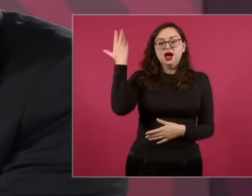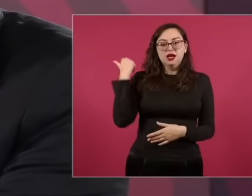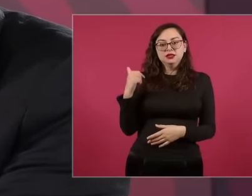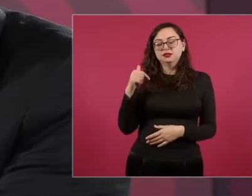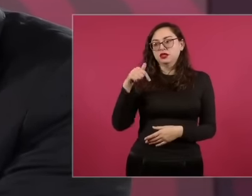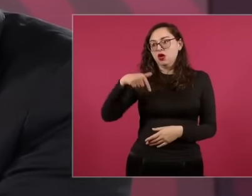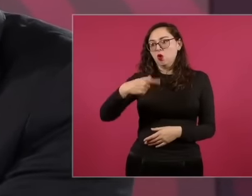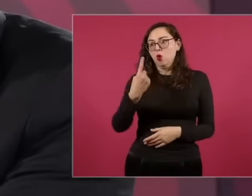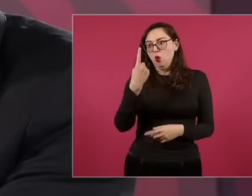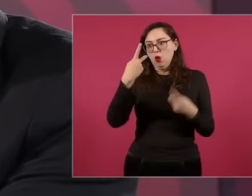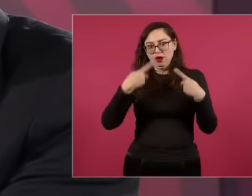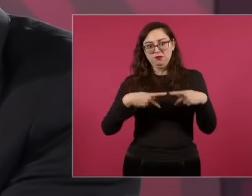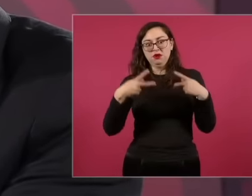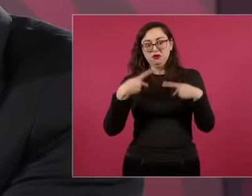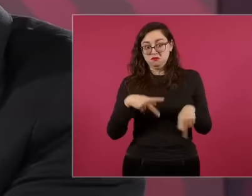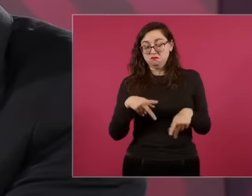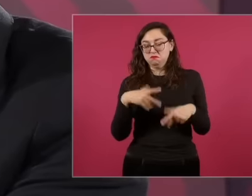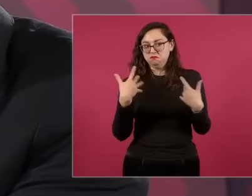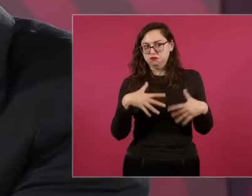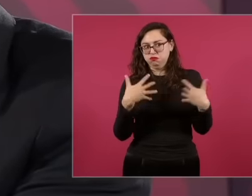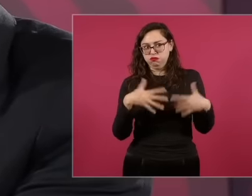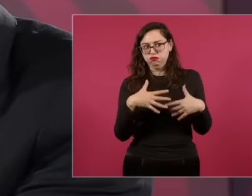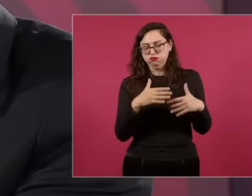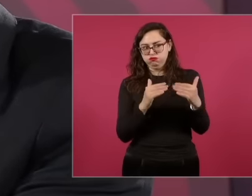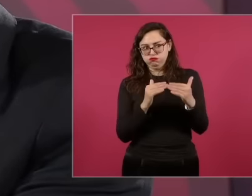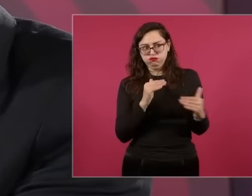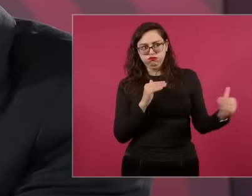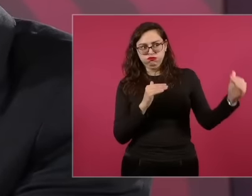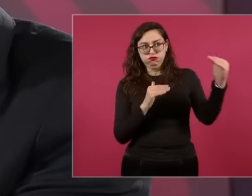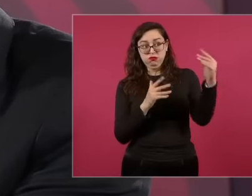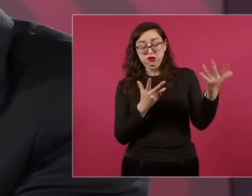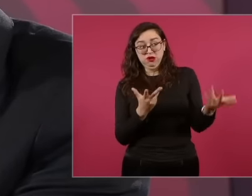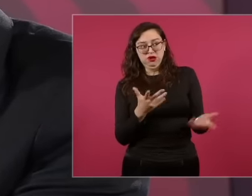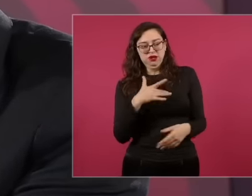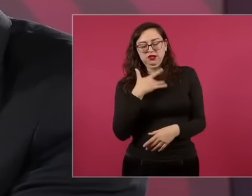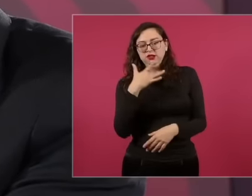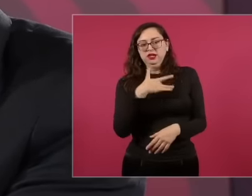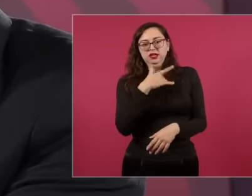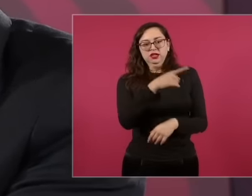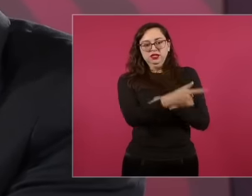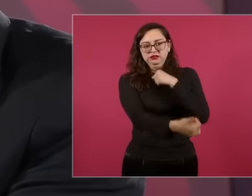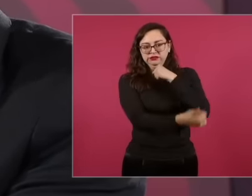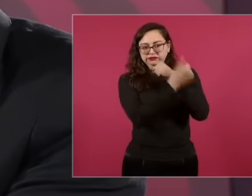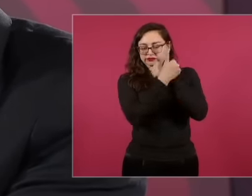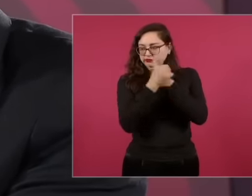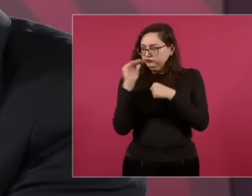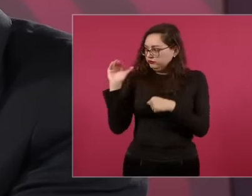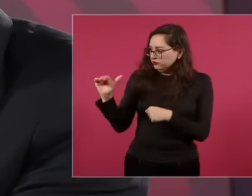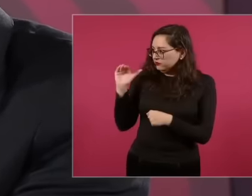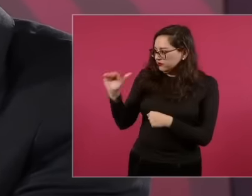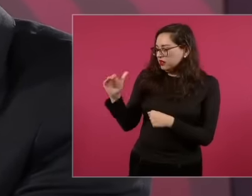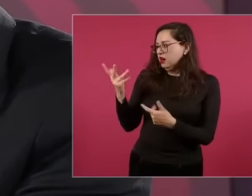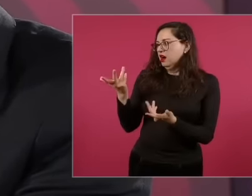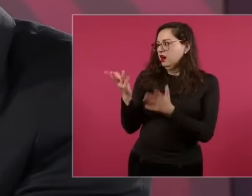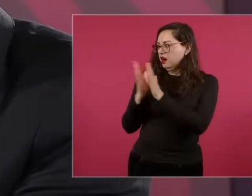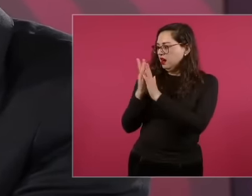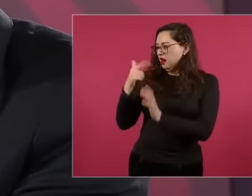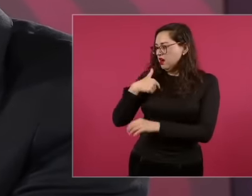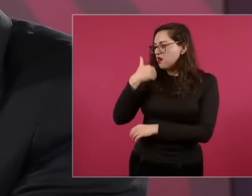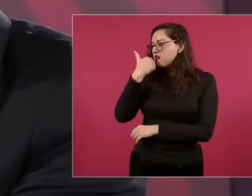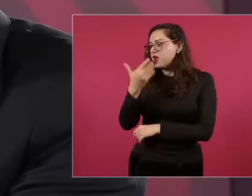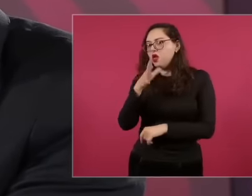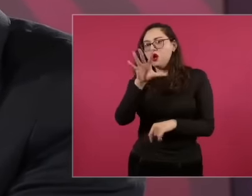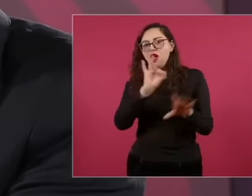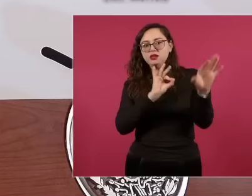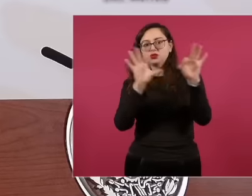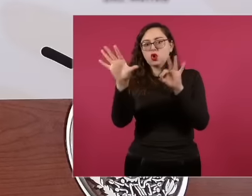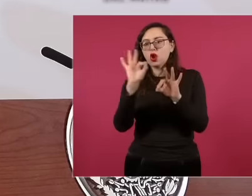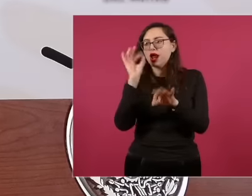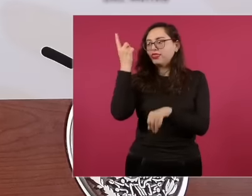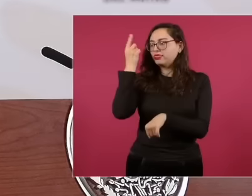to ask me to allow him to appoint the director of a customs office